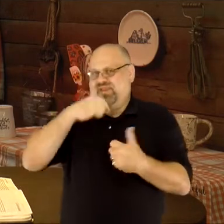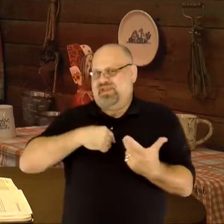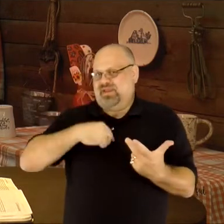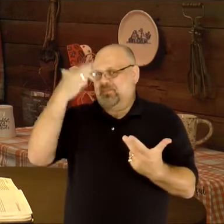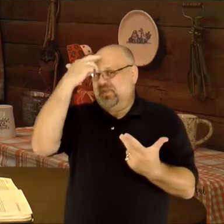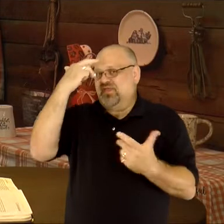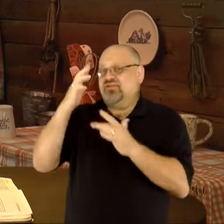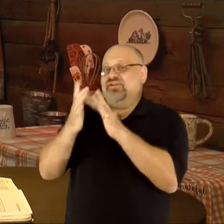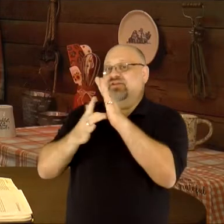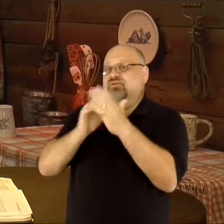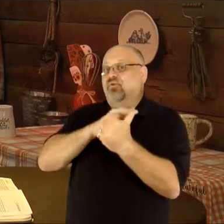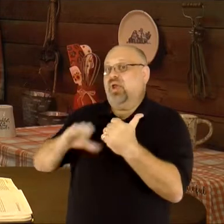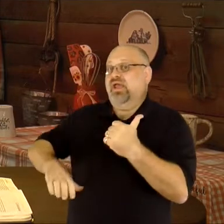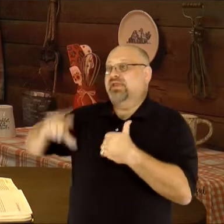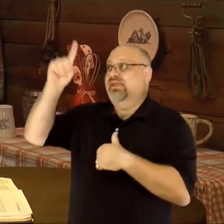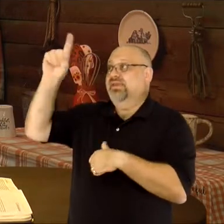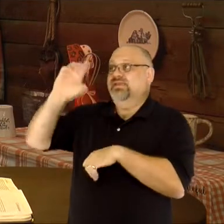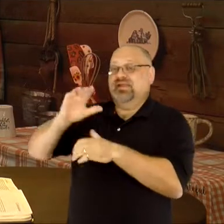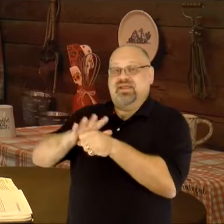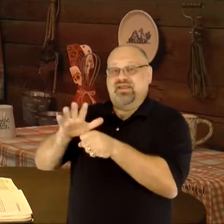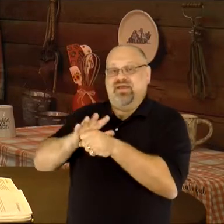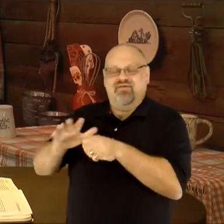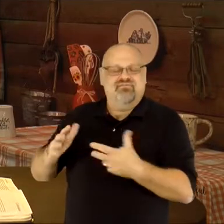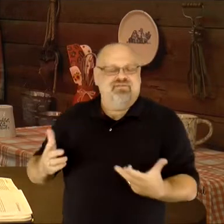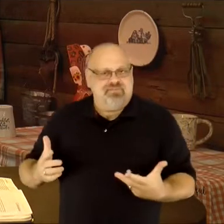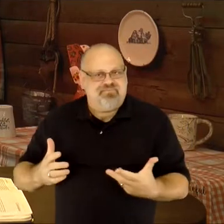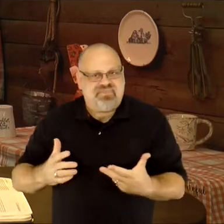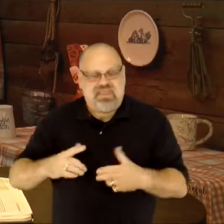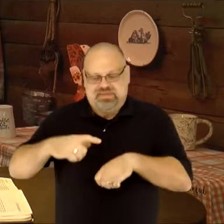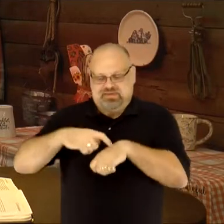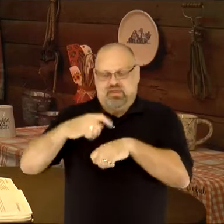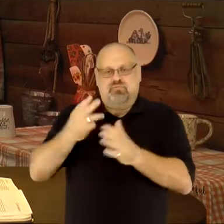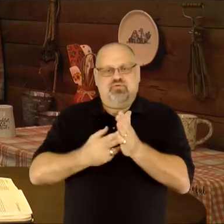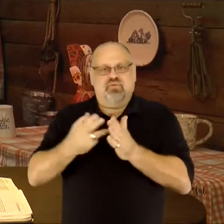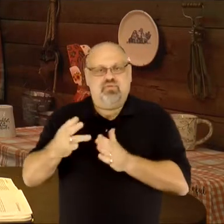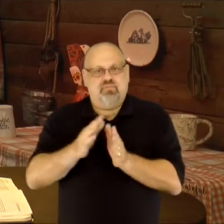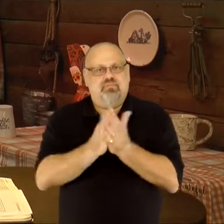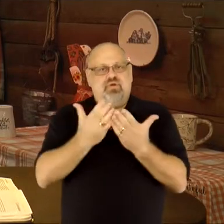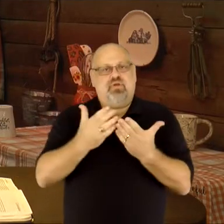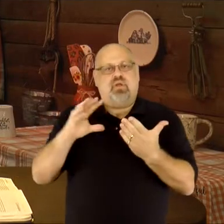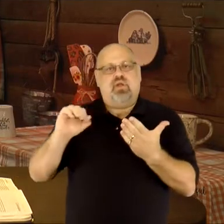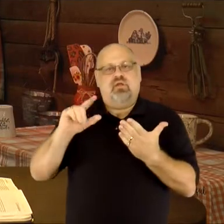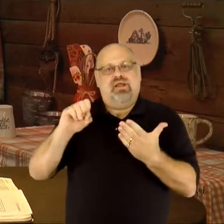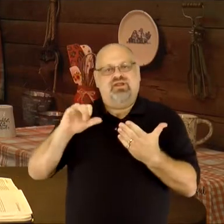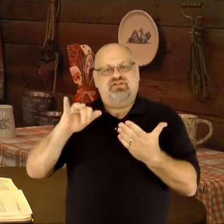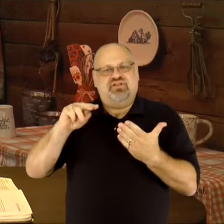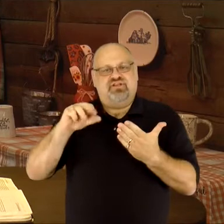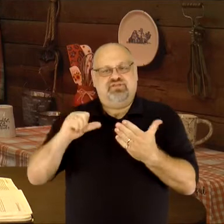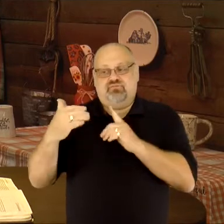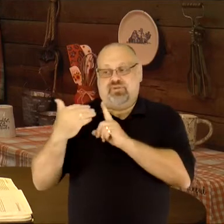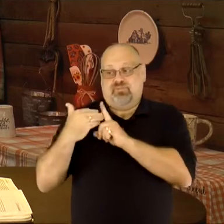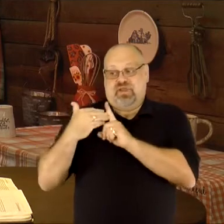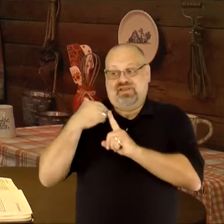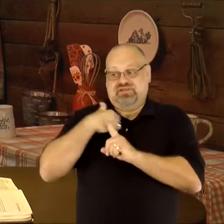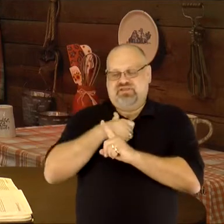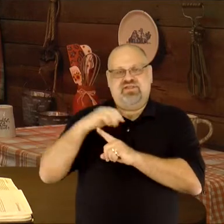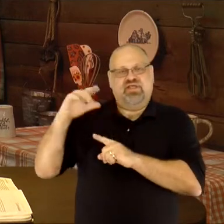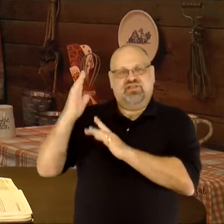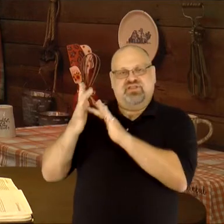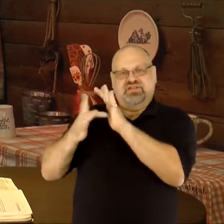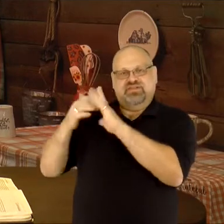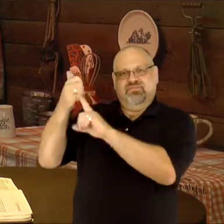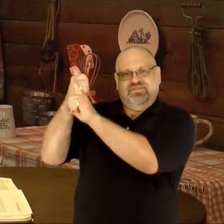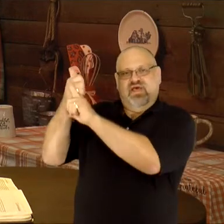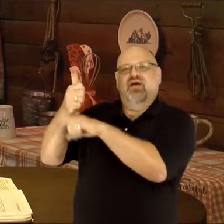Jesus Christ is enough, timely truth from the book of Colossians reminds us that Jesus is supreme.